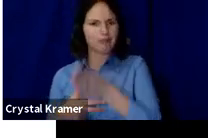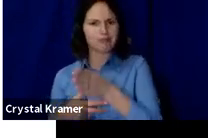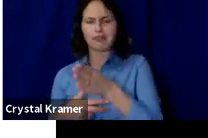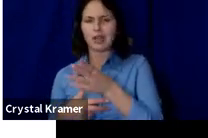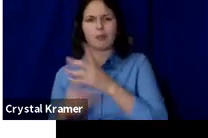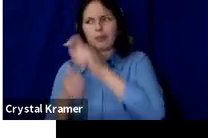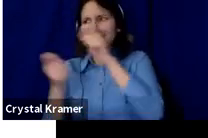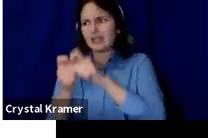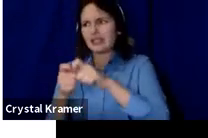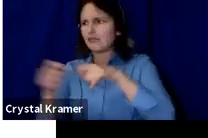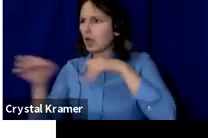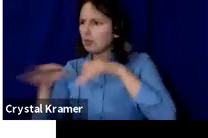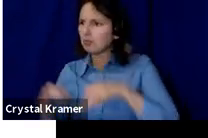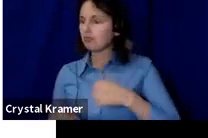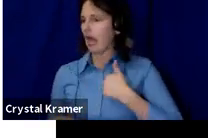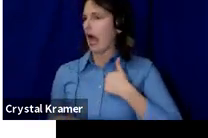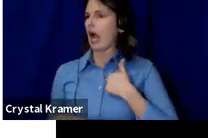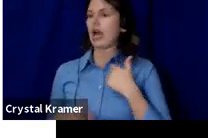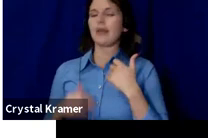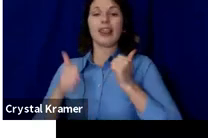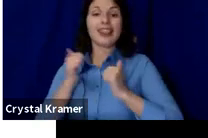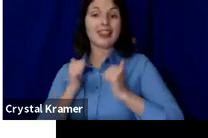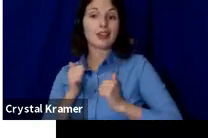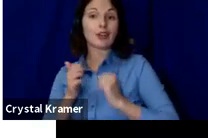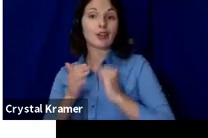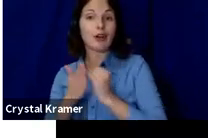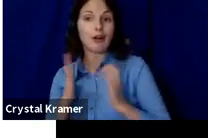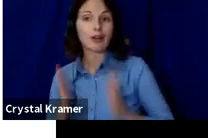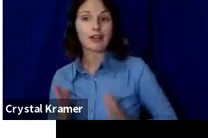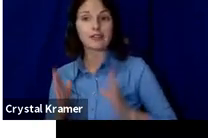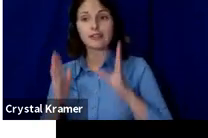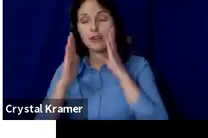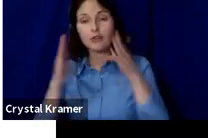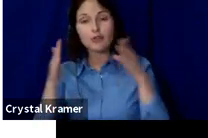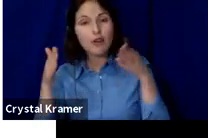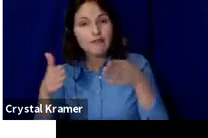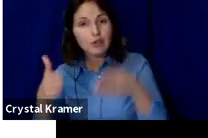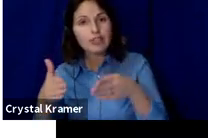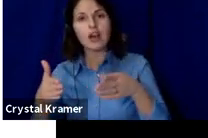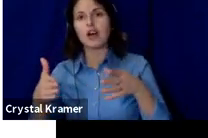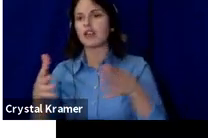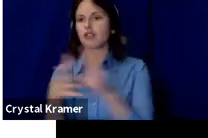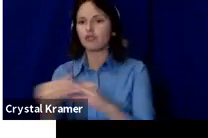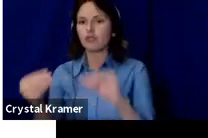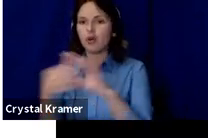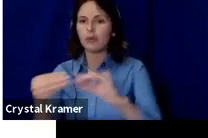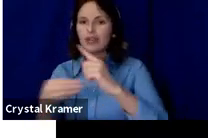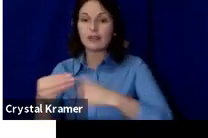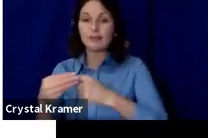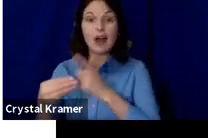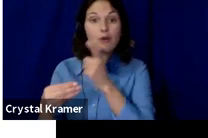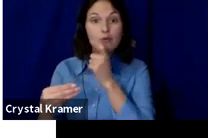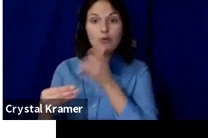You know, I'm a theater artist who focuses on the stories of women of color, or I'm a